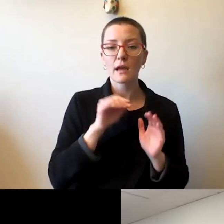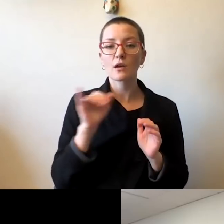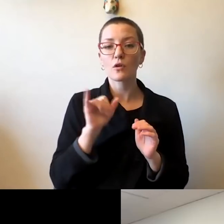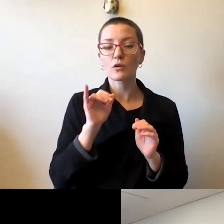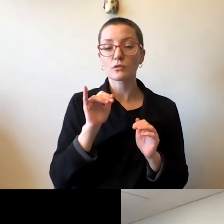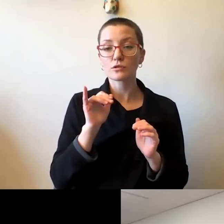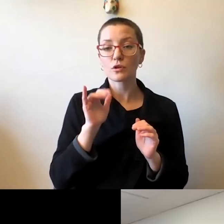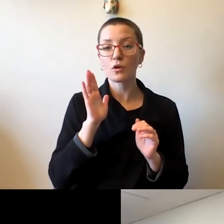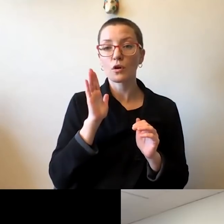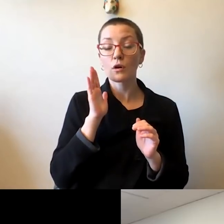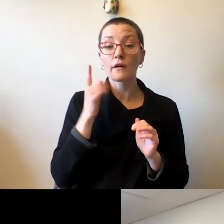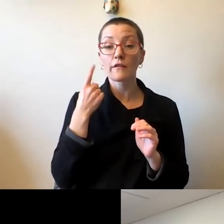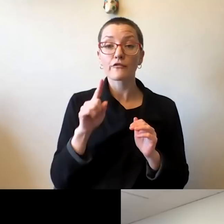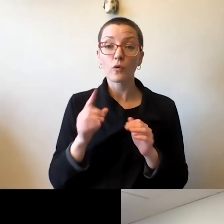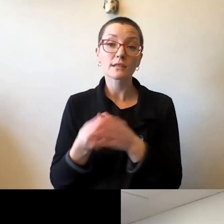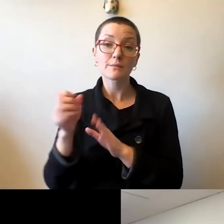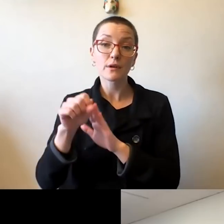to be considering options for the spring semester as well.